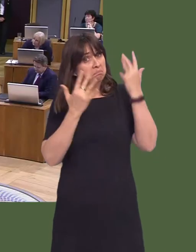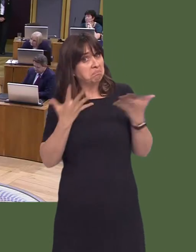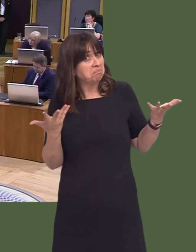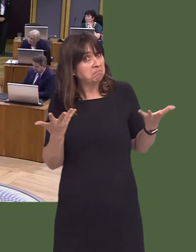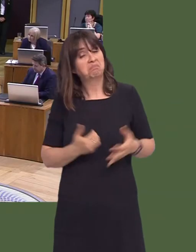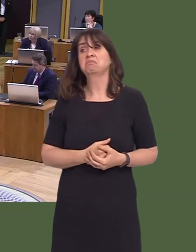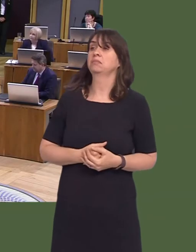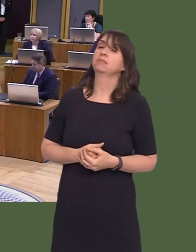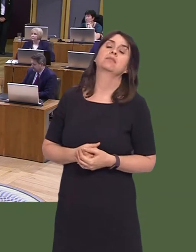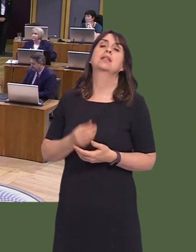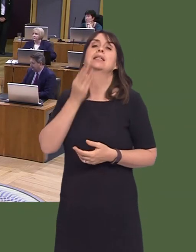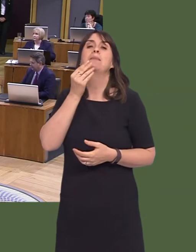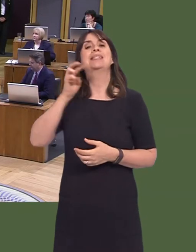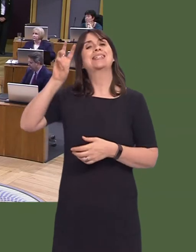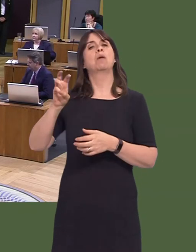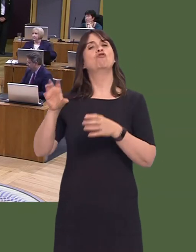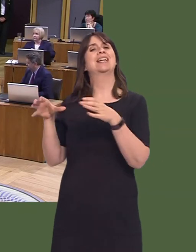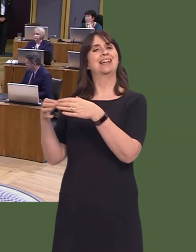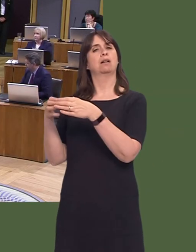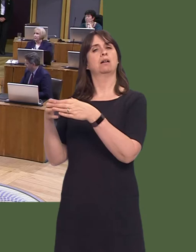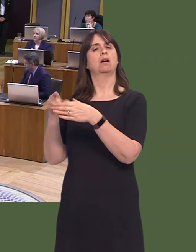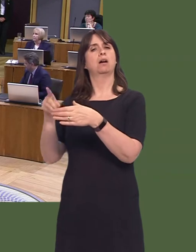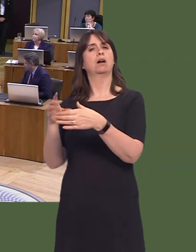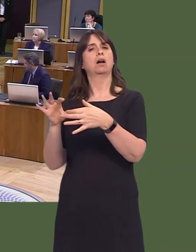Carwyn Jones AM: Well, Diabetes Cymru are members of the chief medical officer's obesity